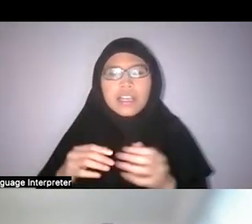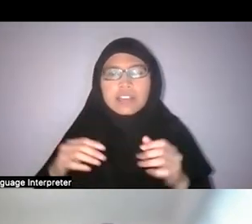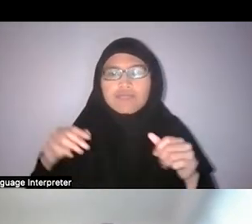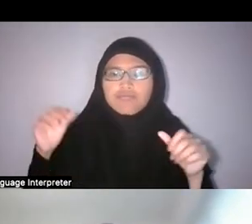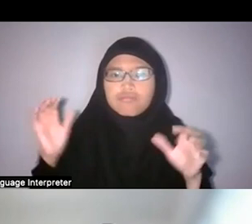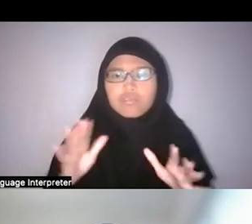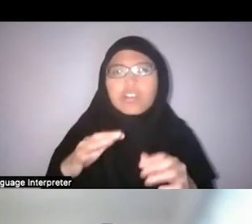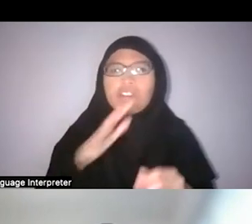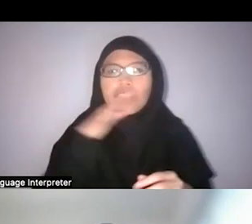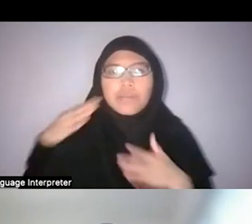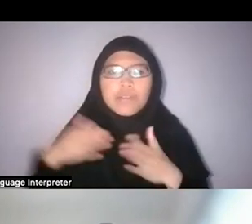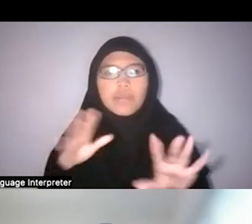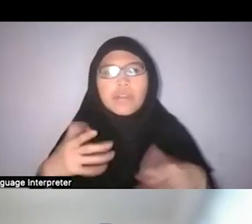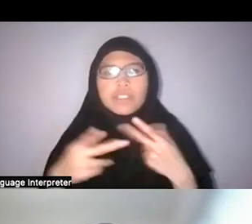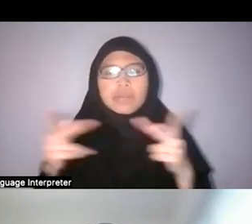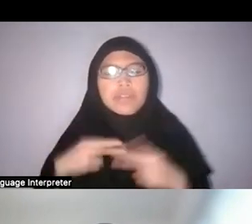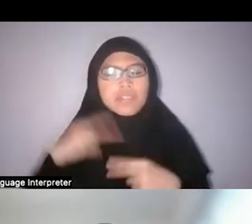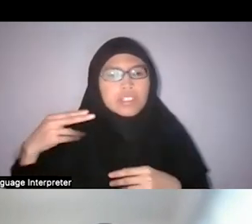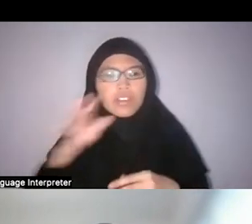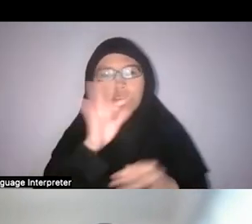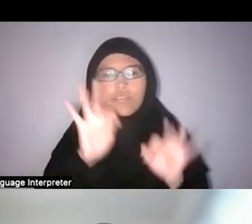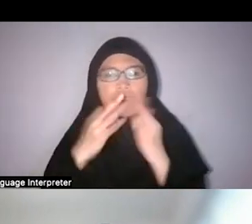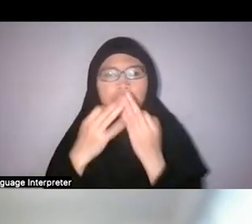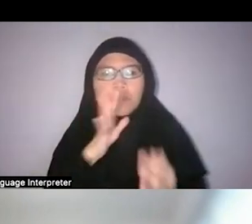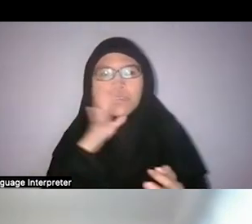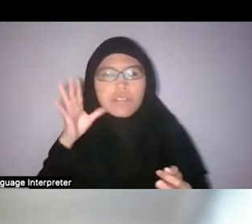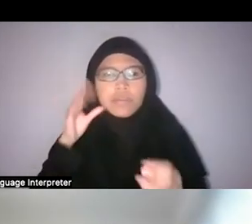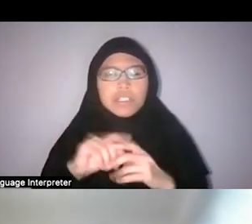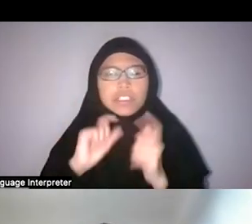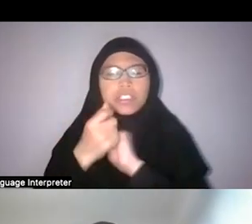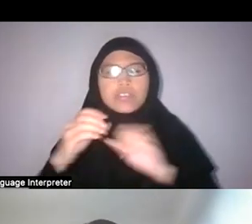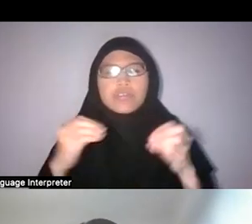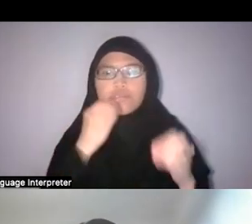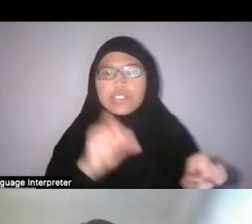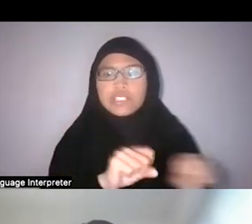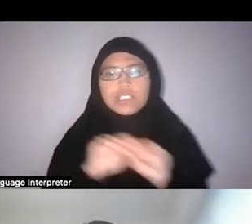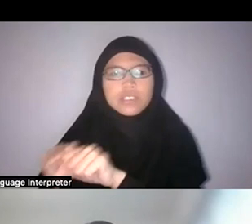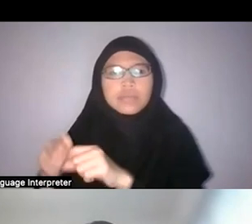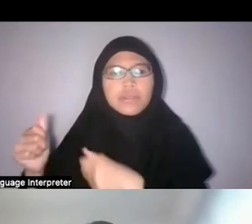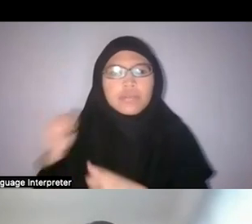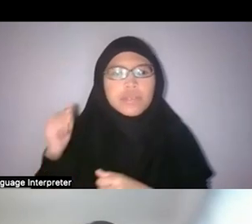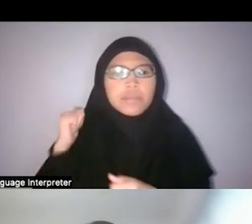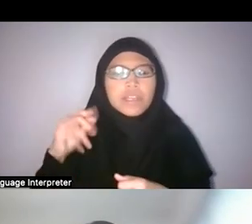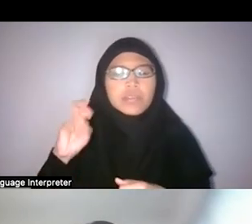where we are bringing back notions of self-sufficiency without the relationship with nature?” Very good question.